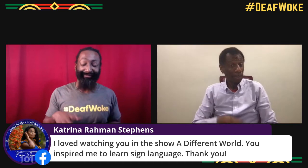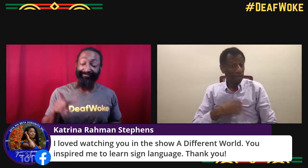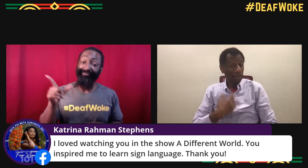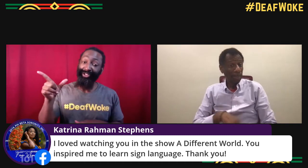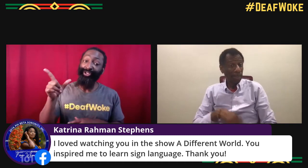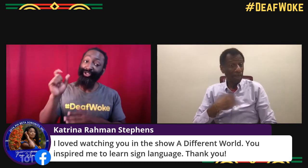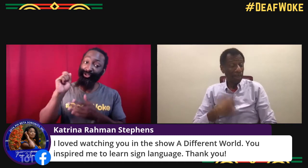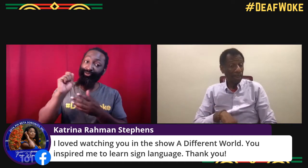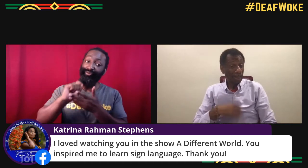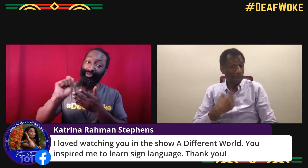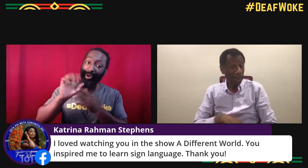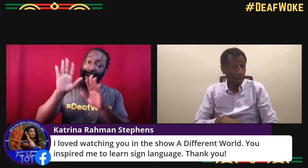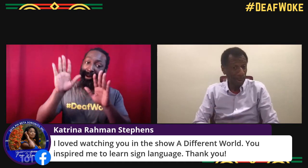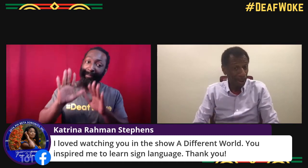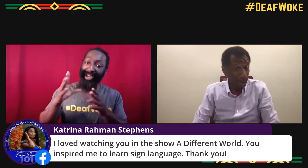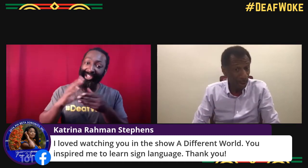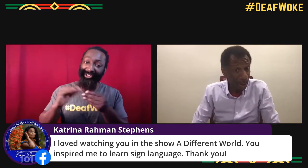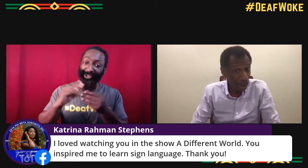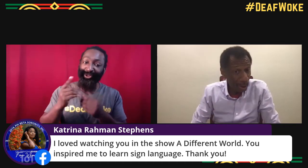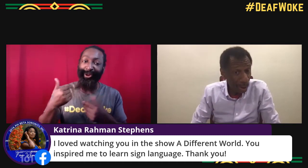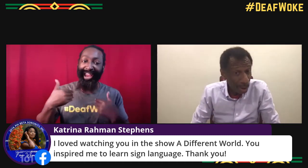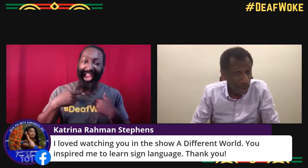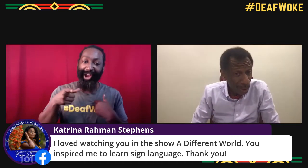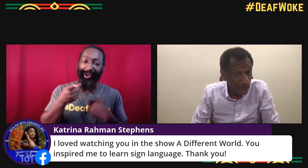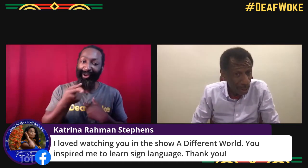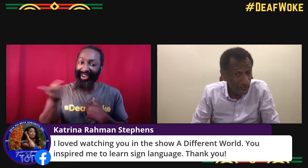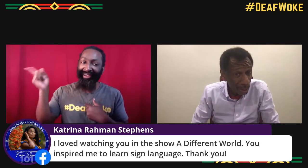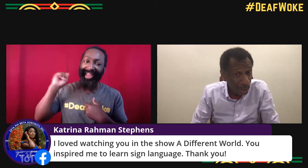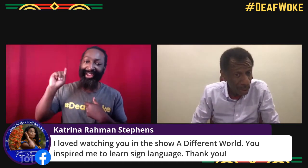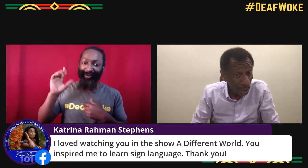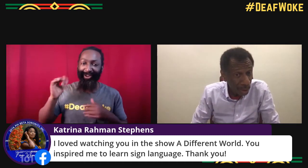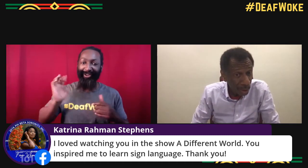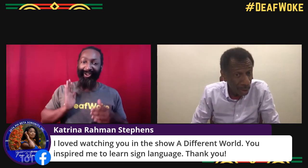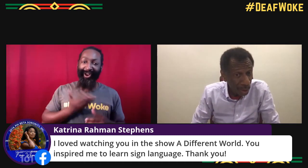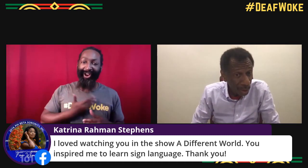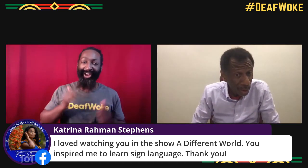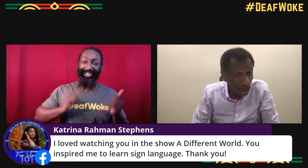I loved watching you in the show, "A Different World." You inspired me to learn sign language.